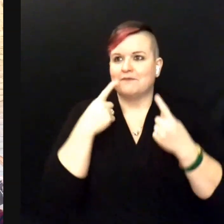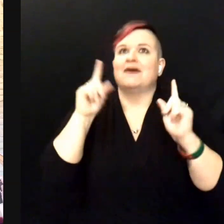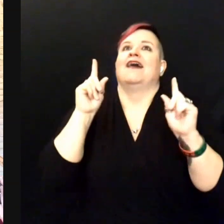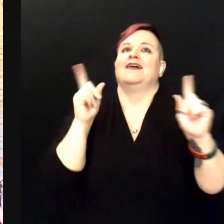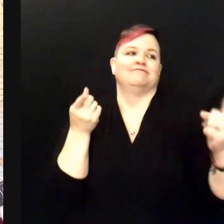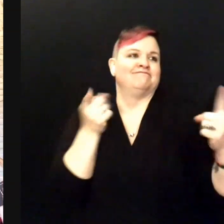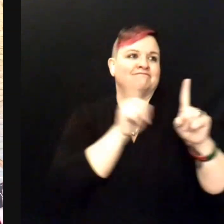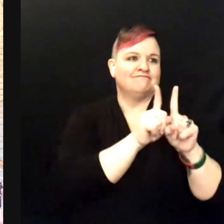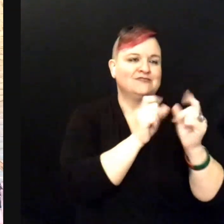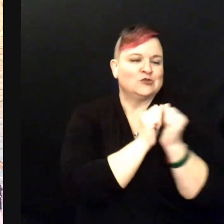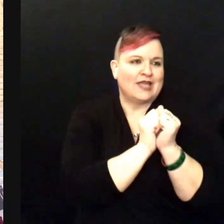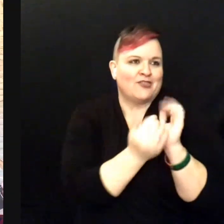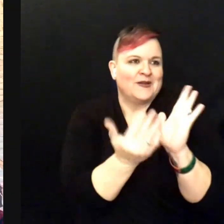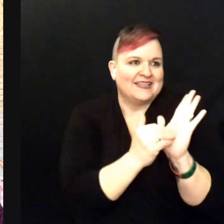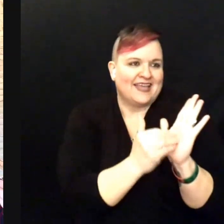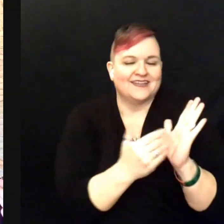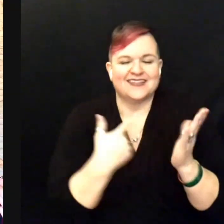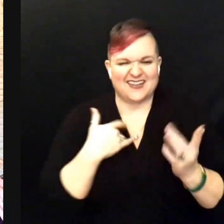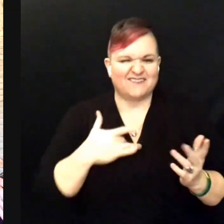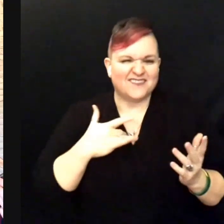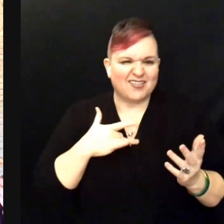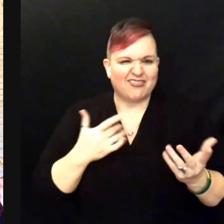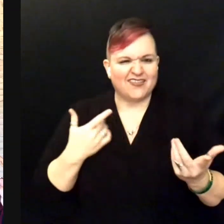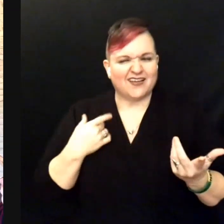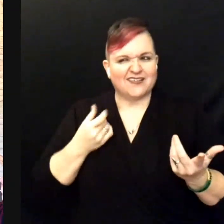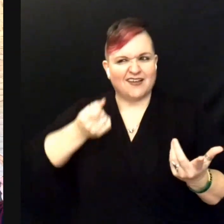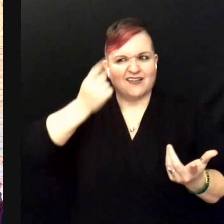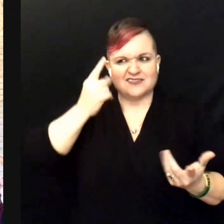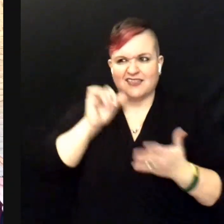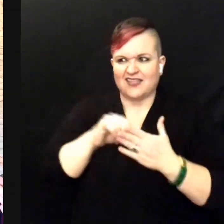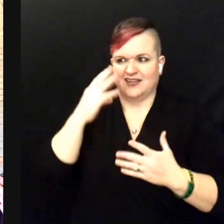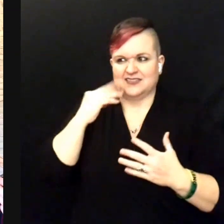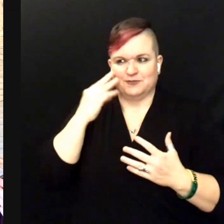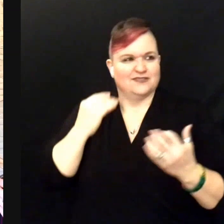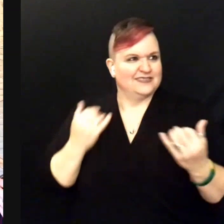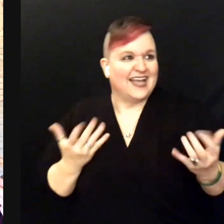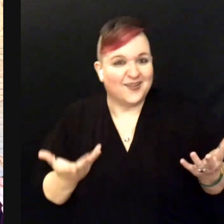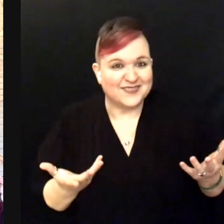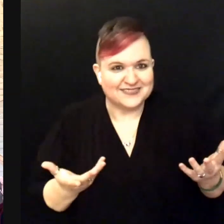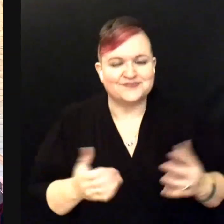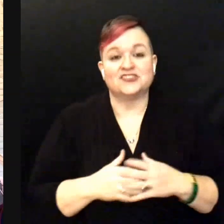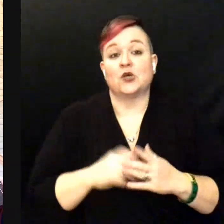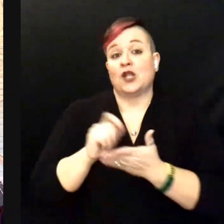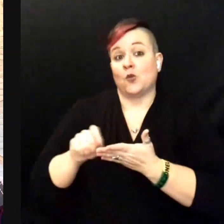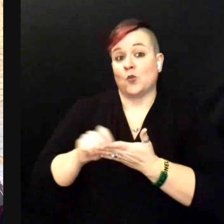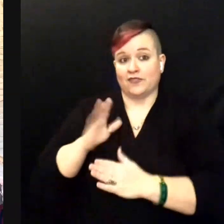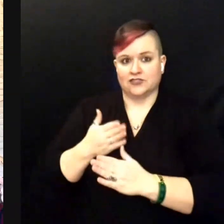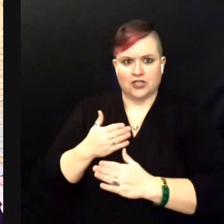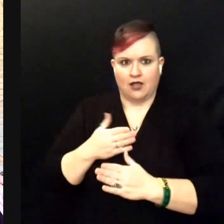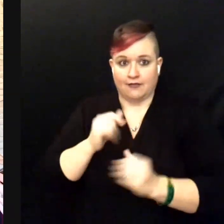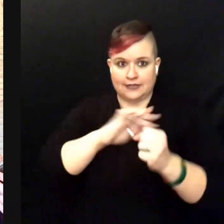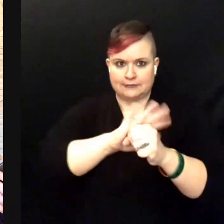and I think we can kind of all understand that feeling a little bit. But, when I wrote the song, this wasn't going on so it's kind of funny